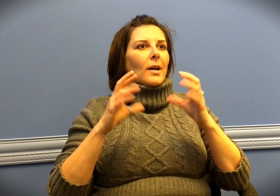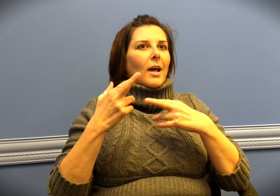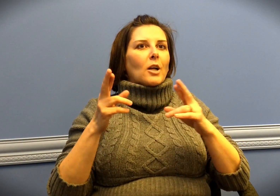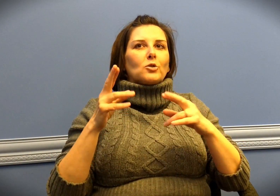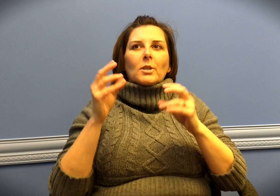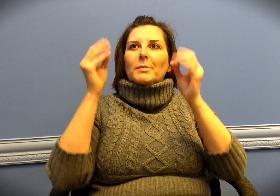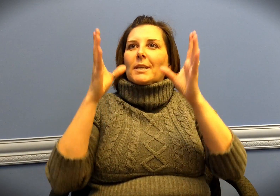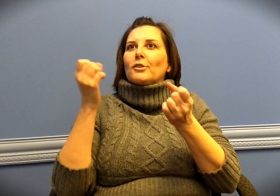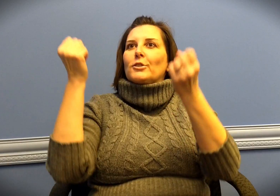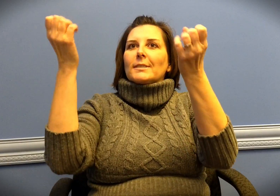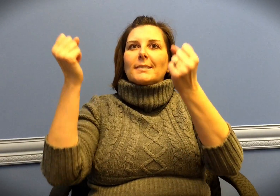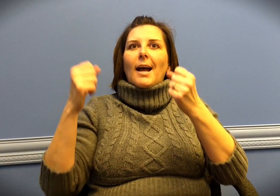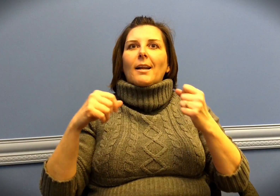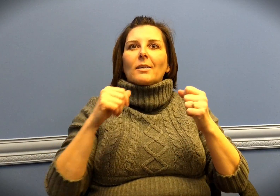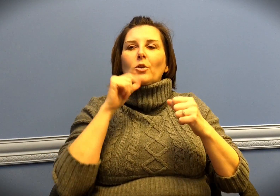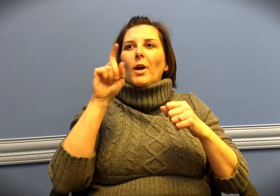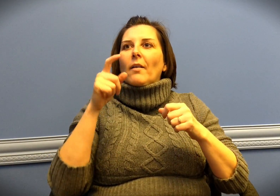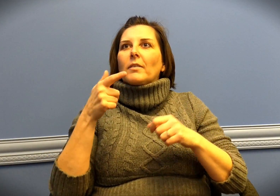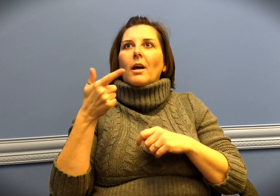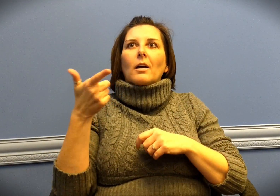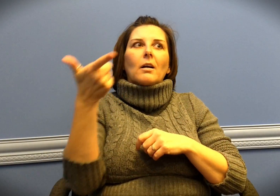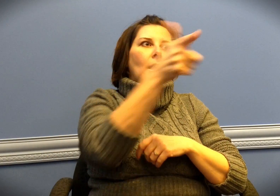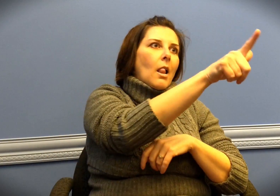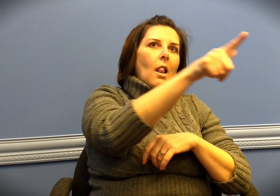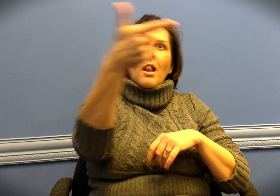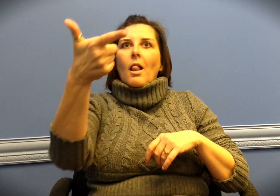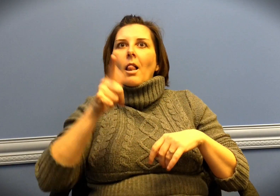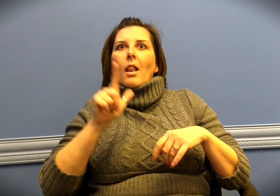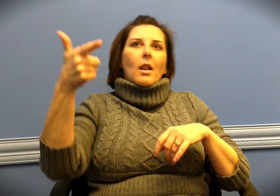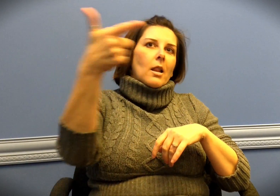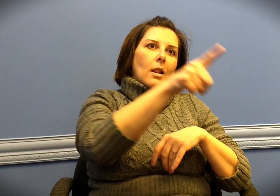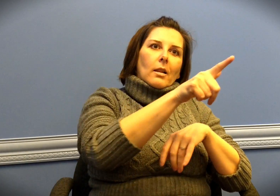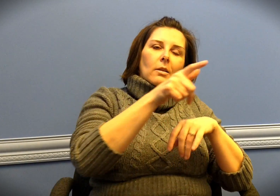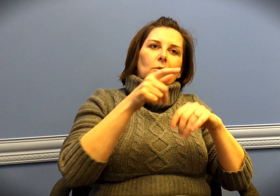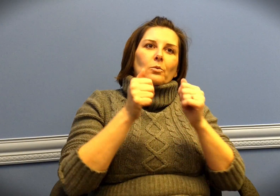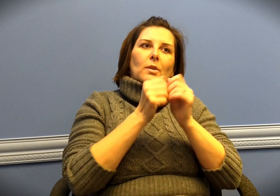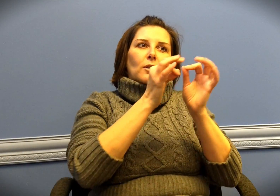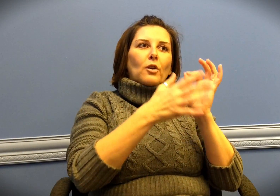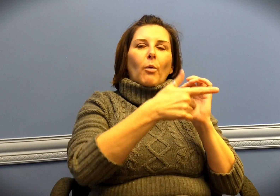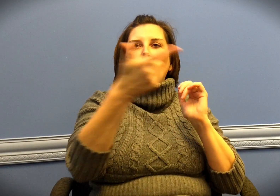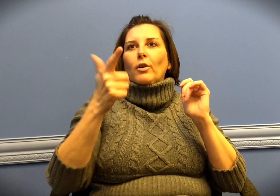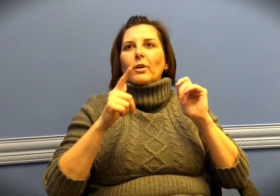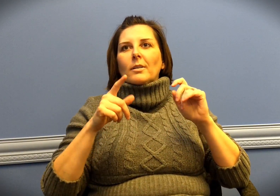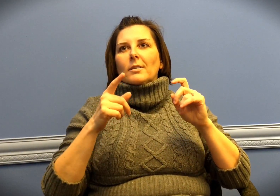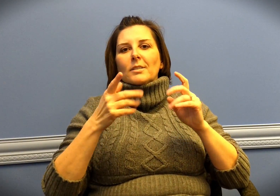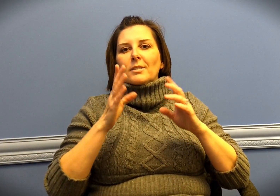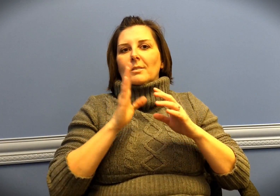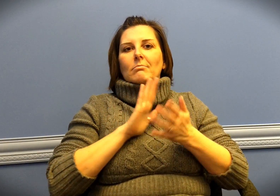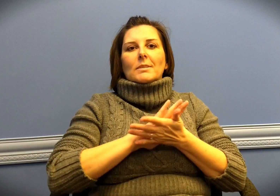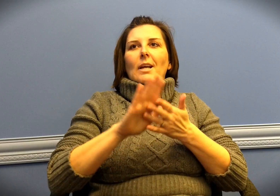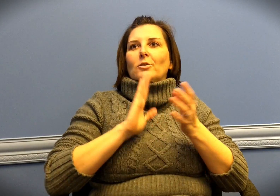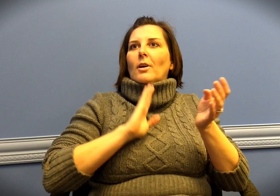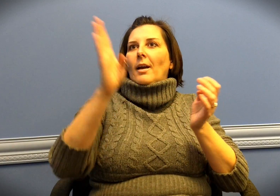In the classroom even the teacher signed. There was no going back and forth from the interpreter to the teacher to me and vice versa.